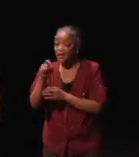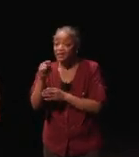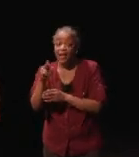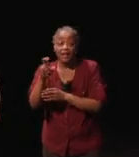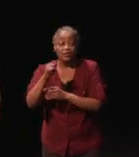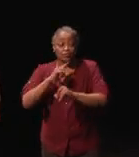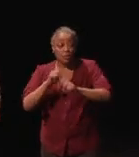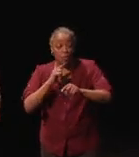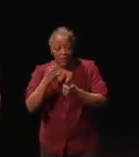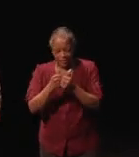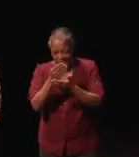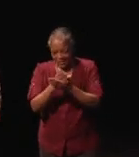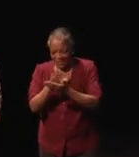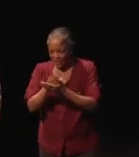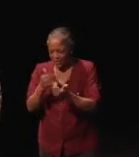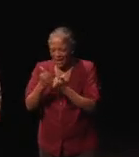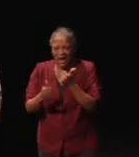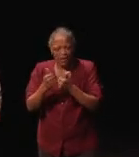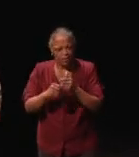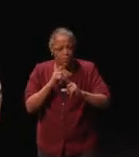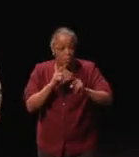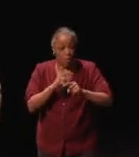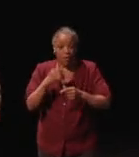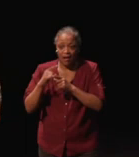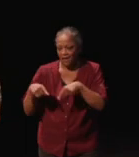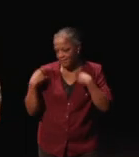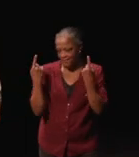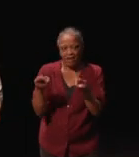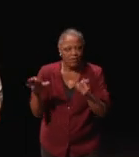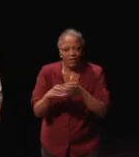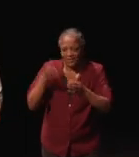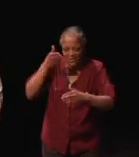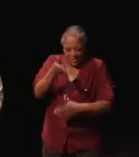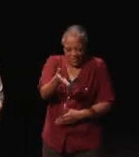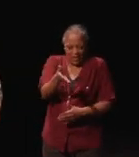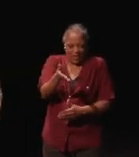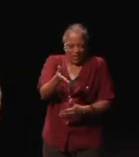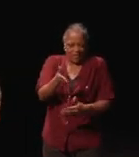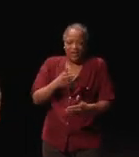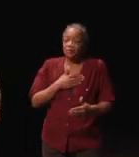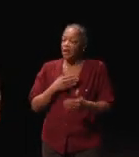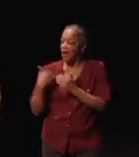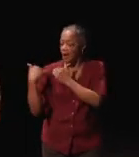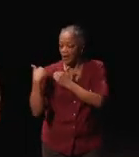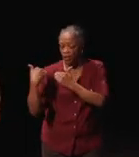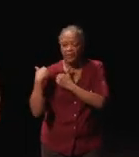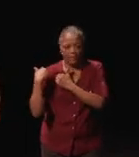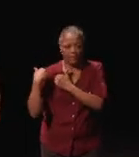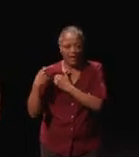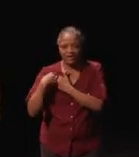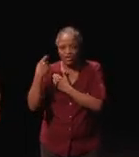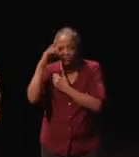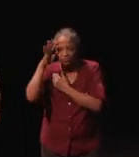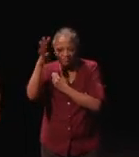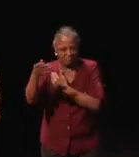and every research report I've ever done is there, because that is my form of accountability and I just came up with that myself because I